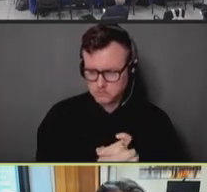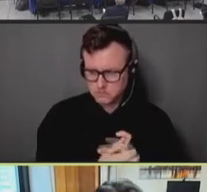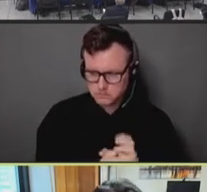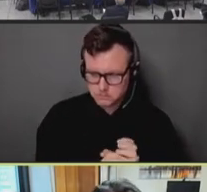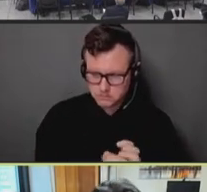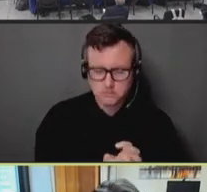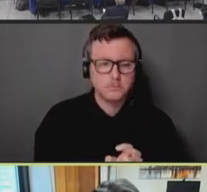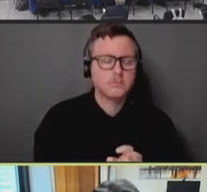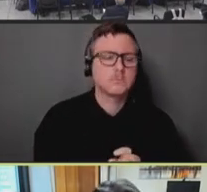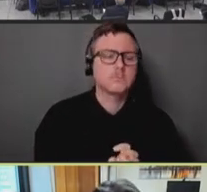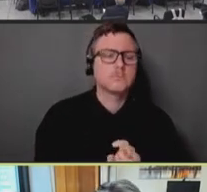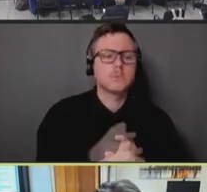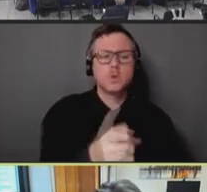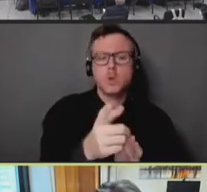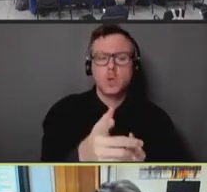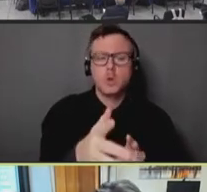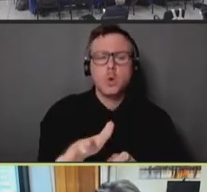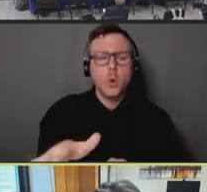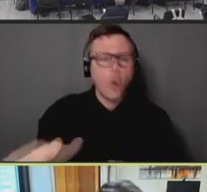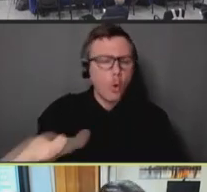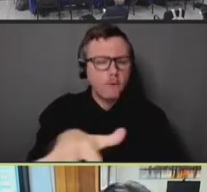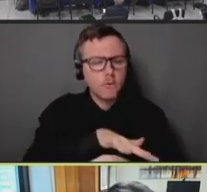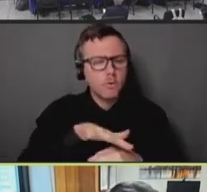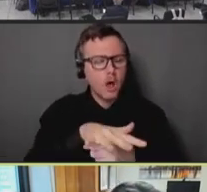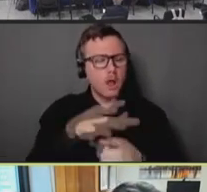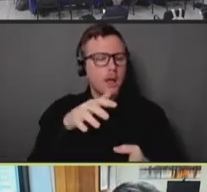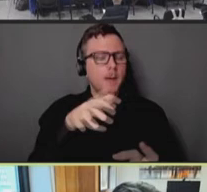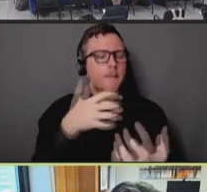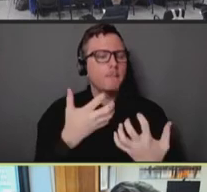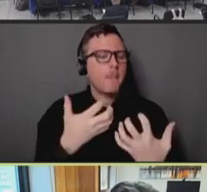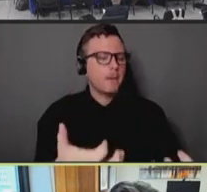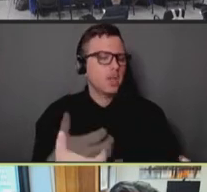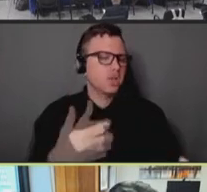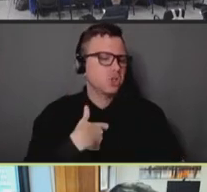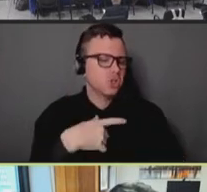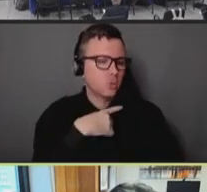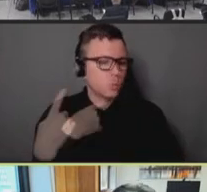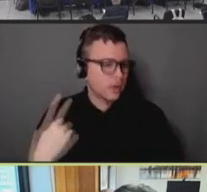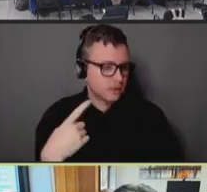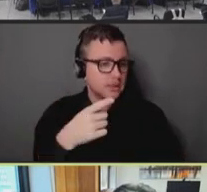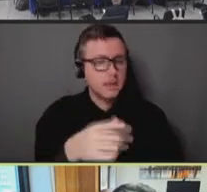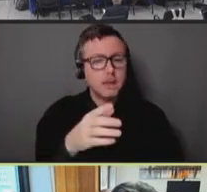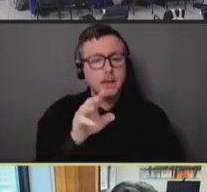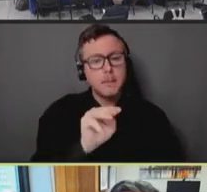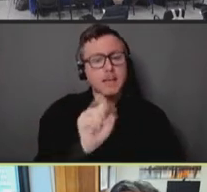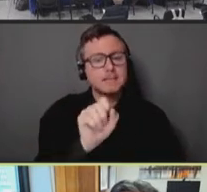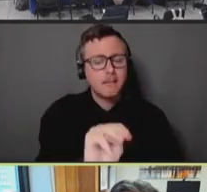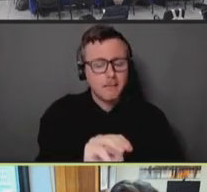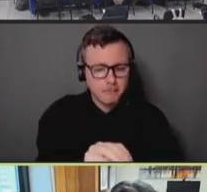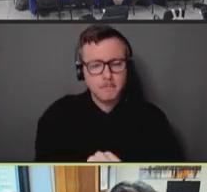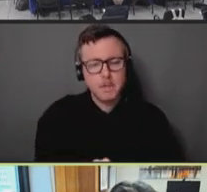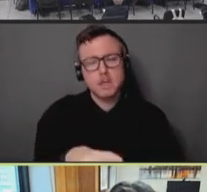overall population risk estimate. This is defined as men who have sex with men, and transgender,